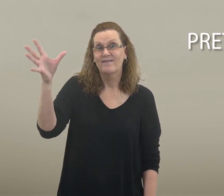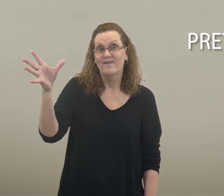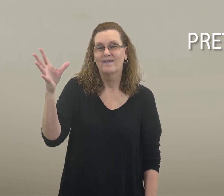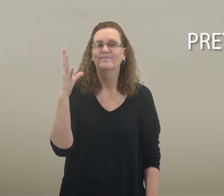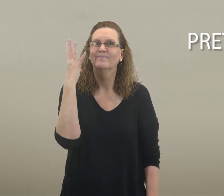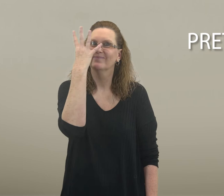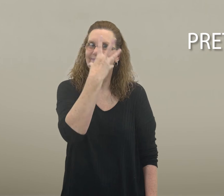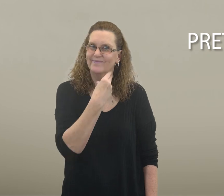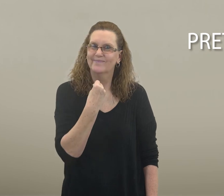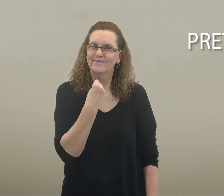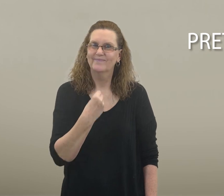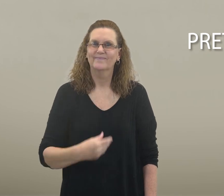Grandma's pretty.